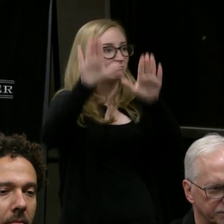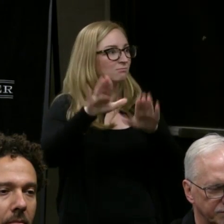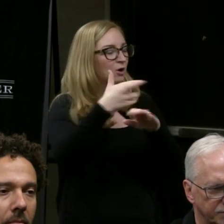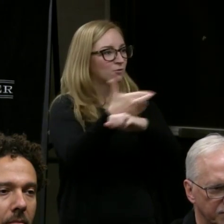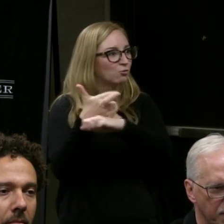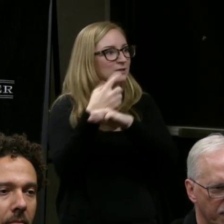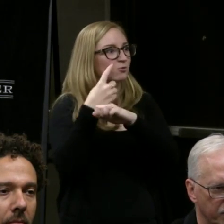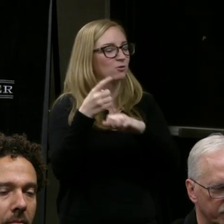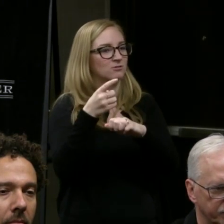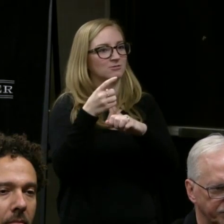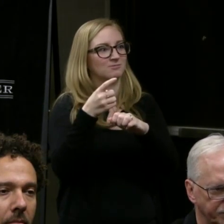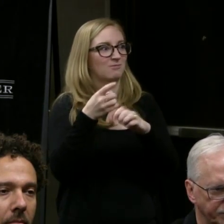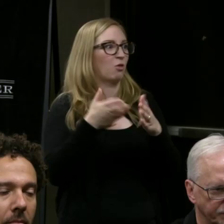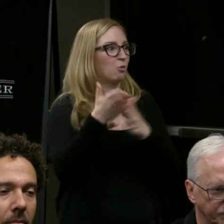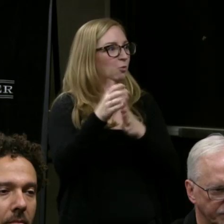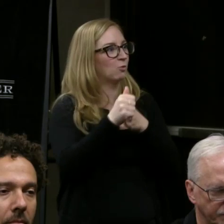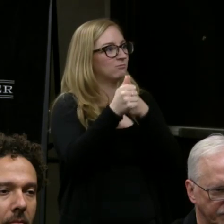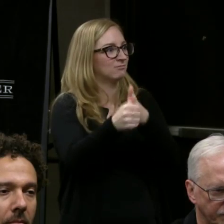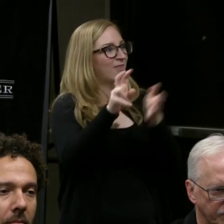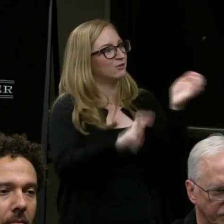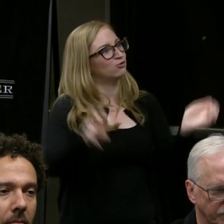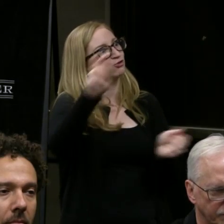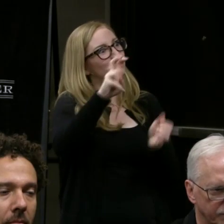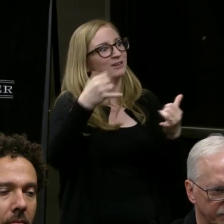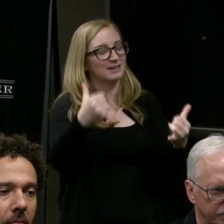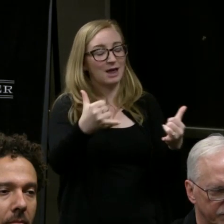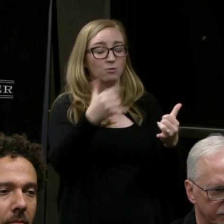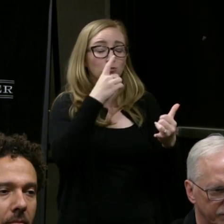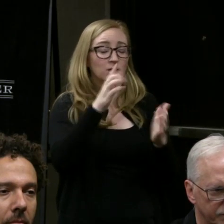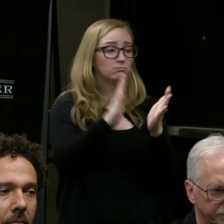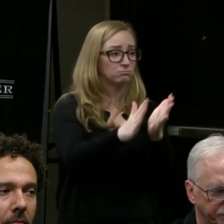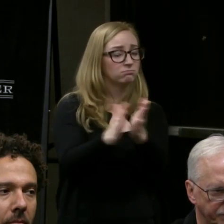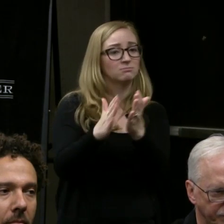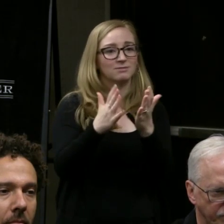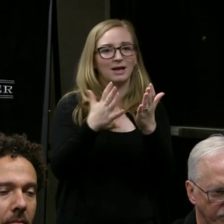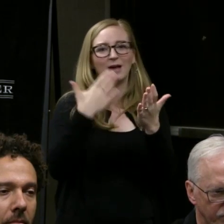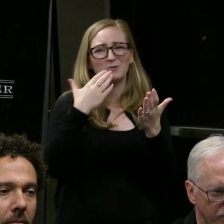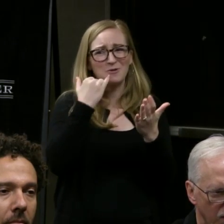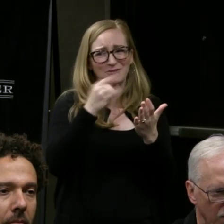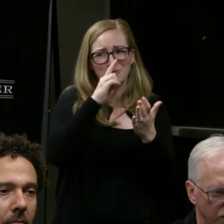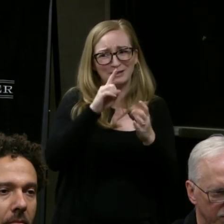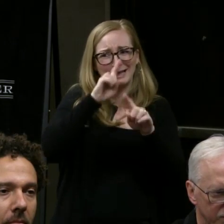to us as well throughout this journey who deserve lots of props. I don't know that I actually answered your question, sorry.